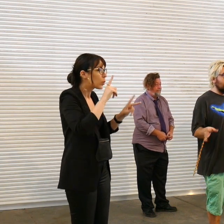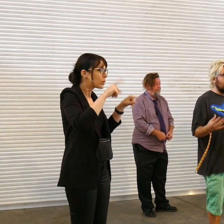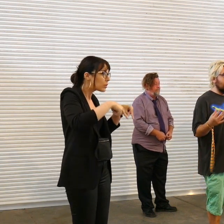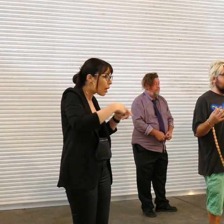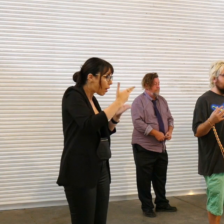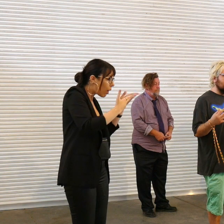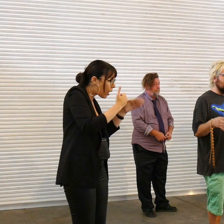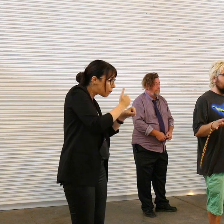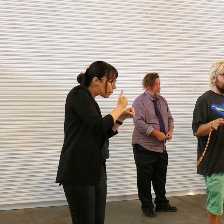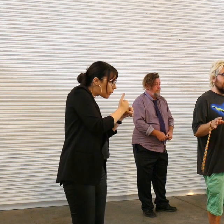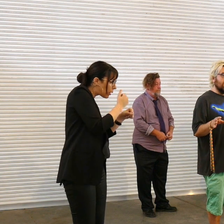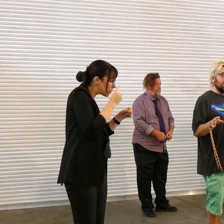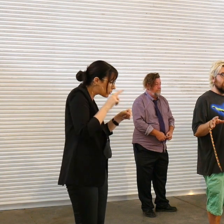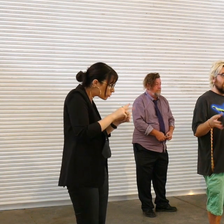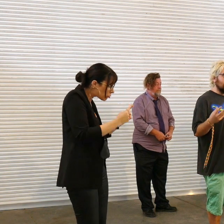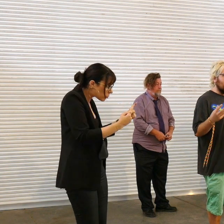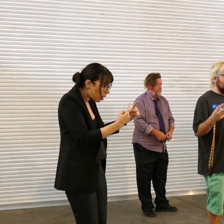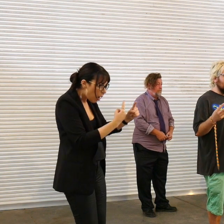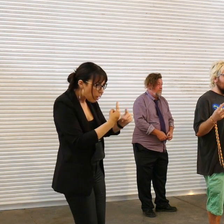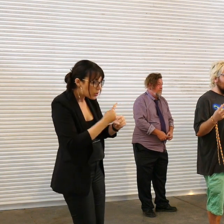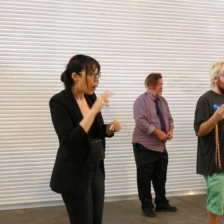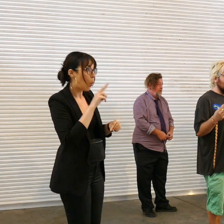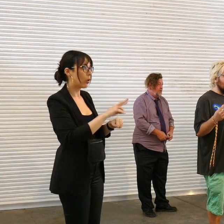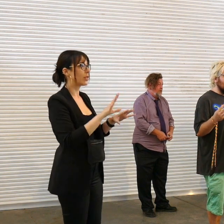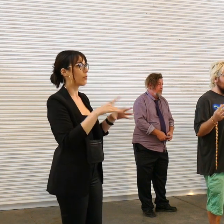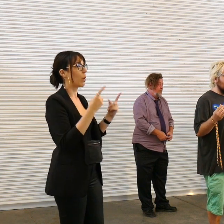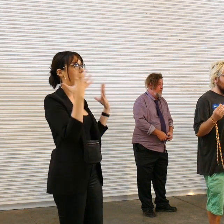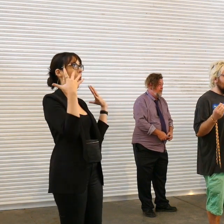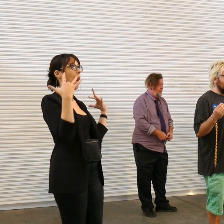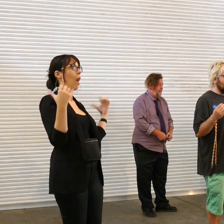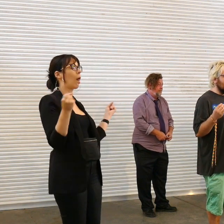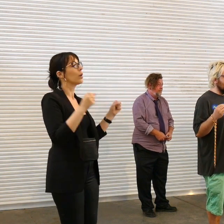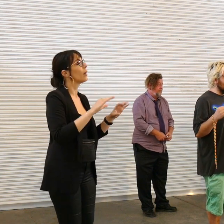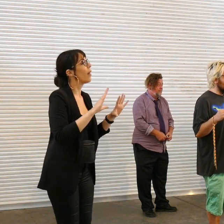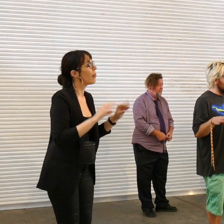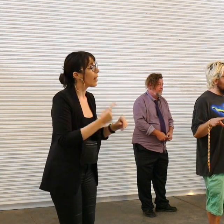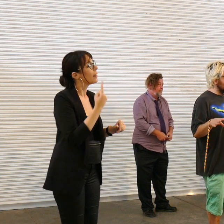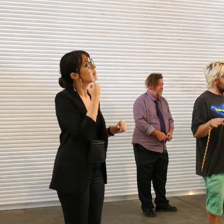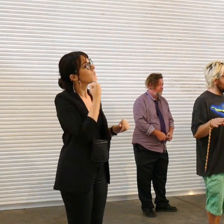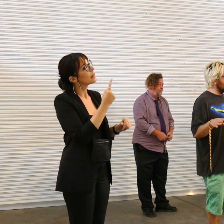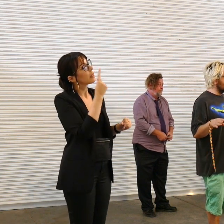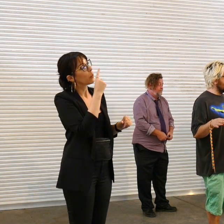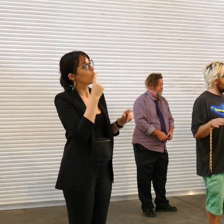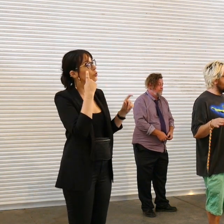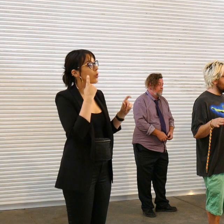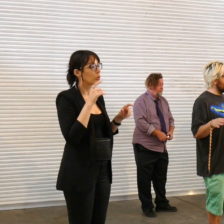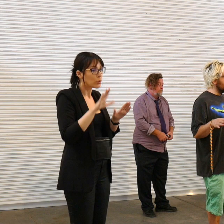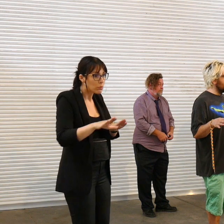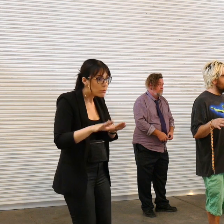then watching Everybody stress out really hard and then everybody try to sooth each other and